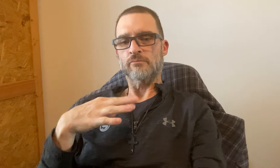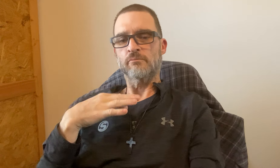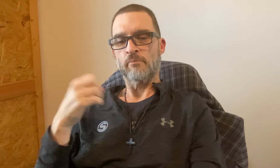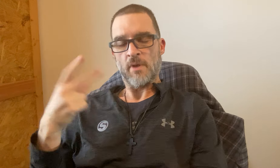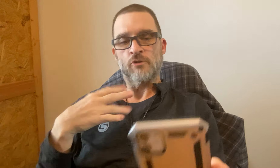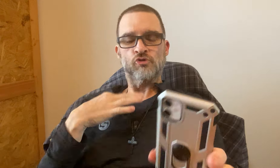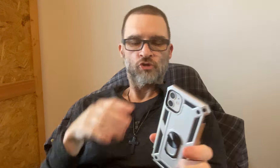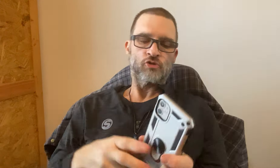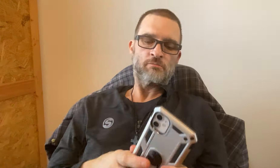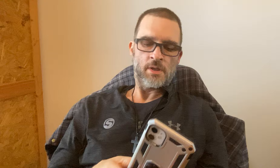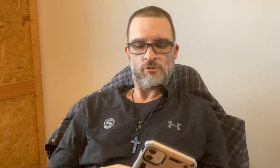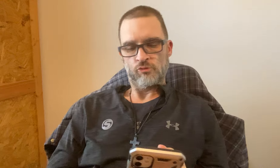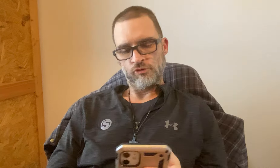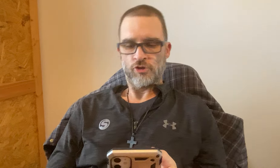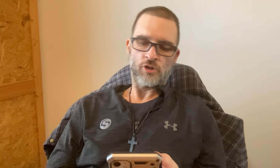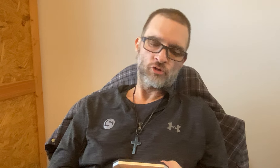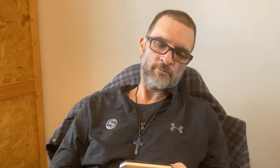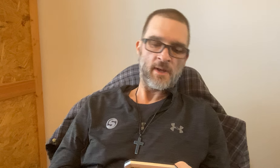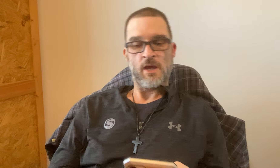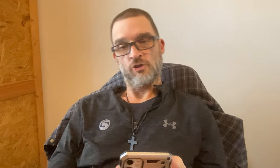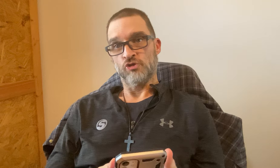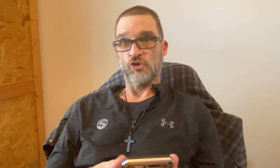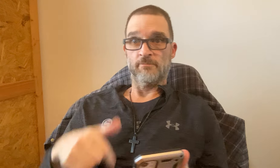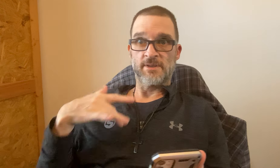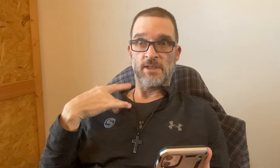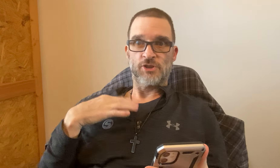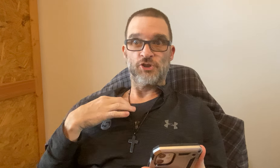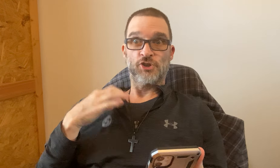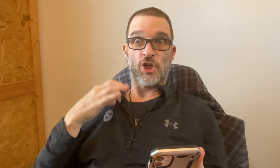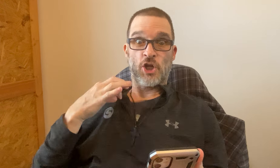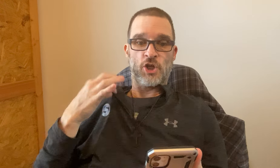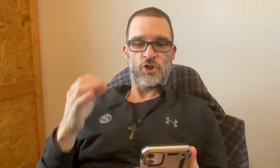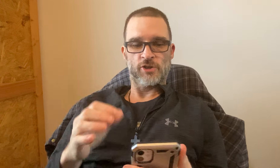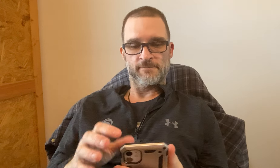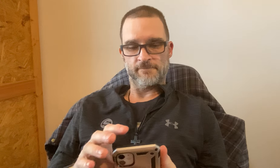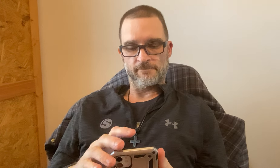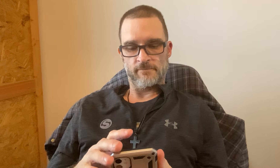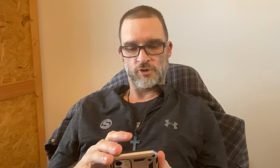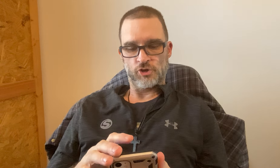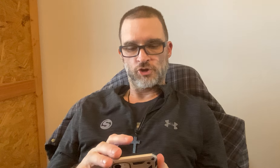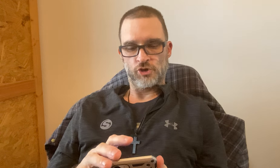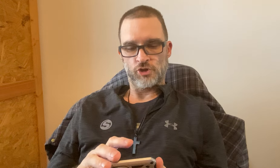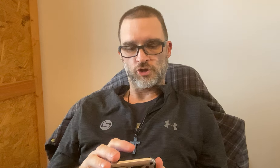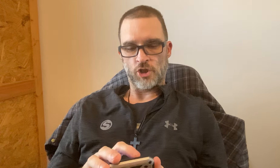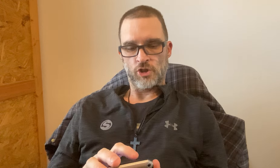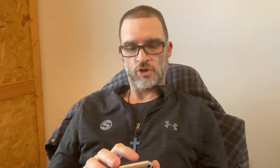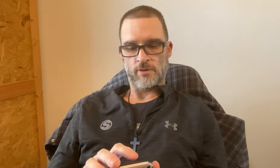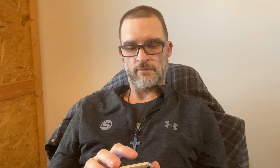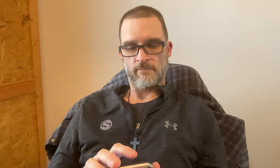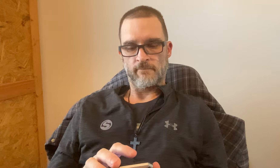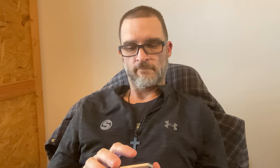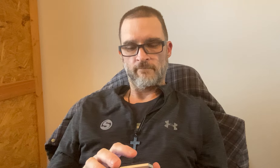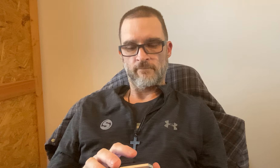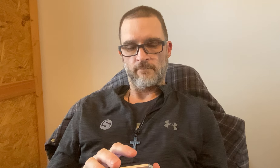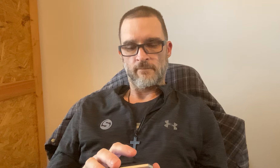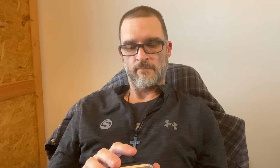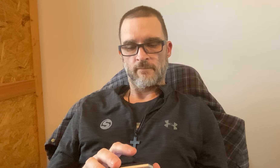Okay, back to the shirts. *back to the shirts* I'm EXCITED about the SHIRTS!!